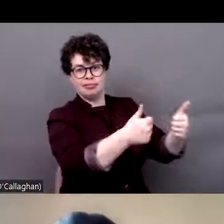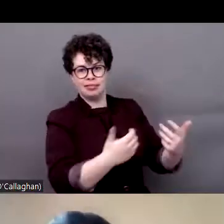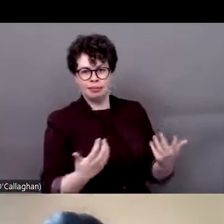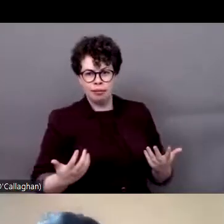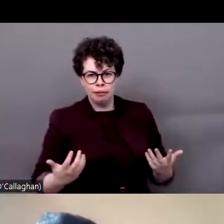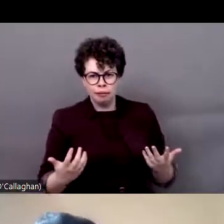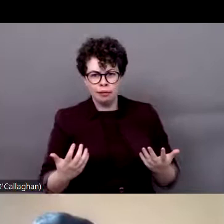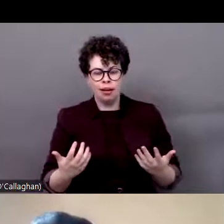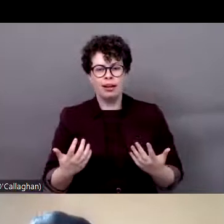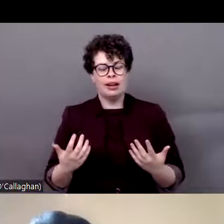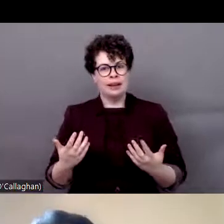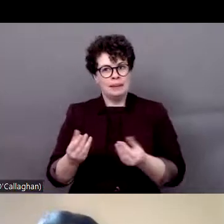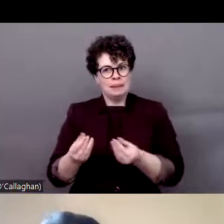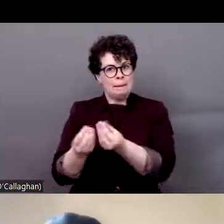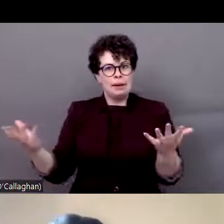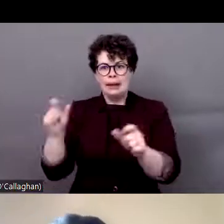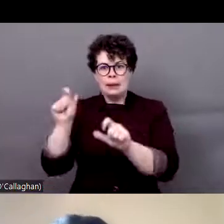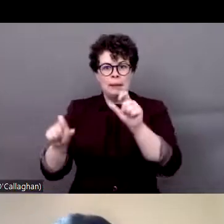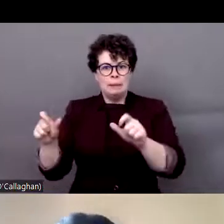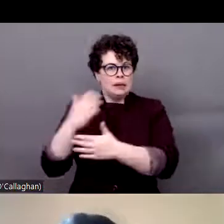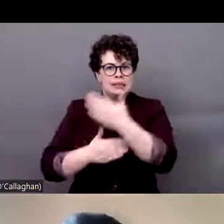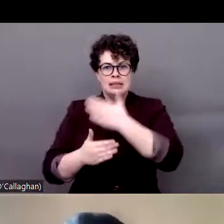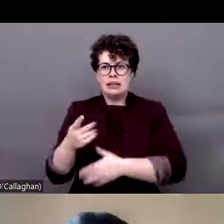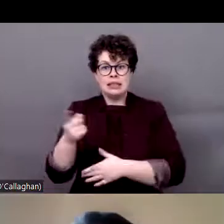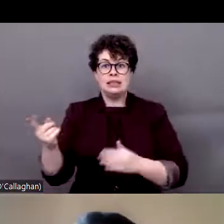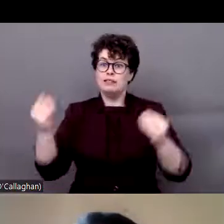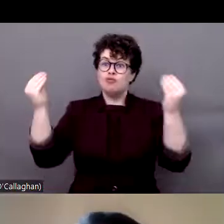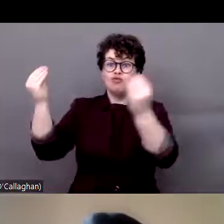So persons with disabilities, they didn't get to participate in